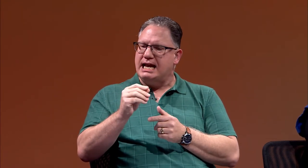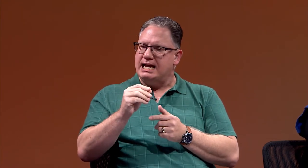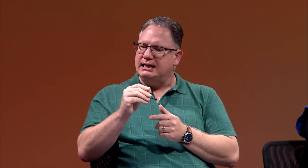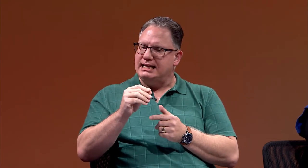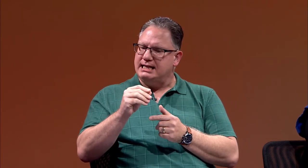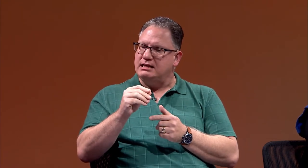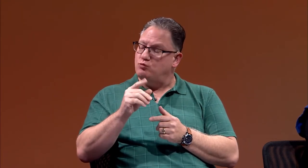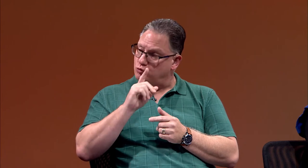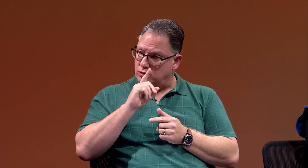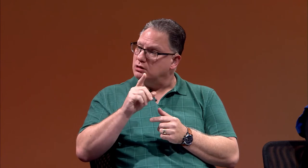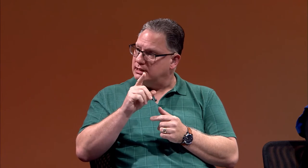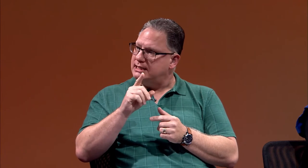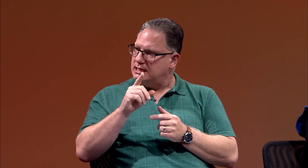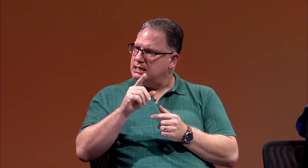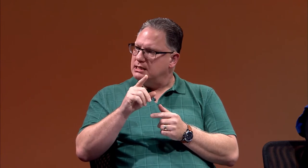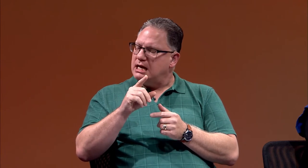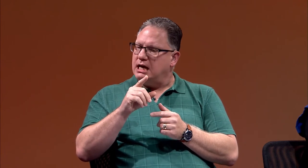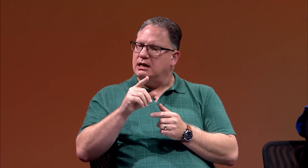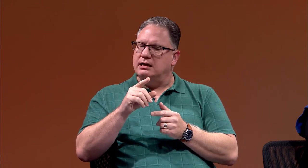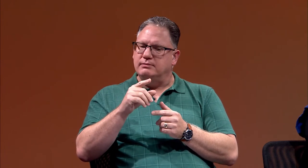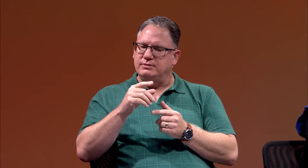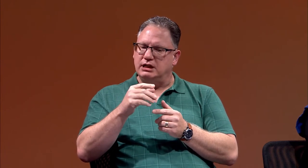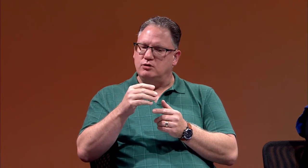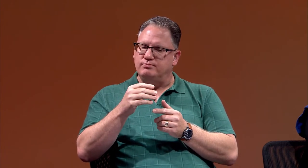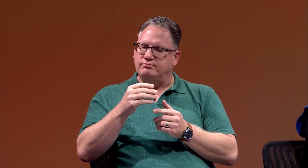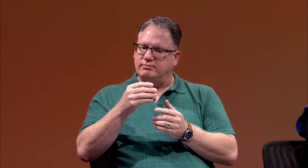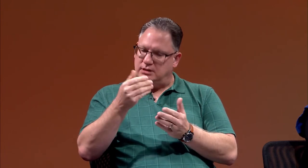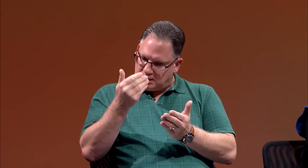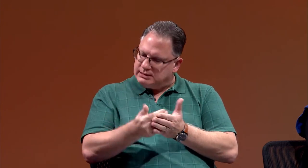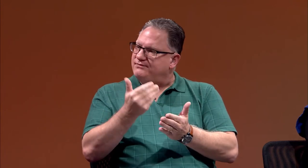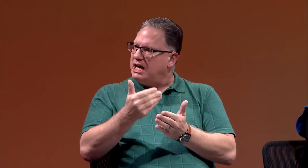and he really defined that ASL was a true language.